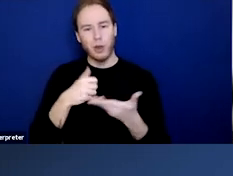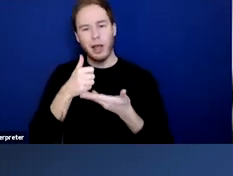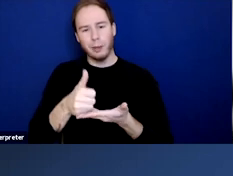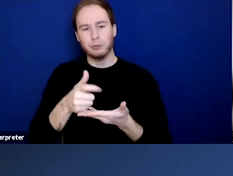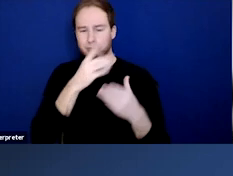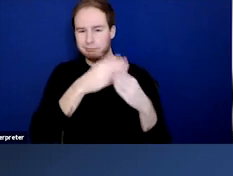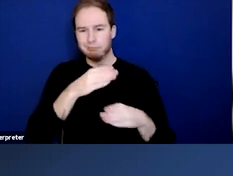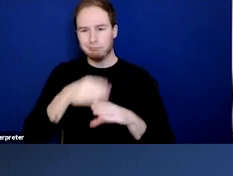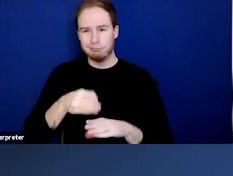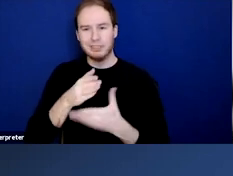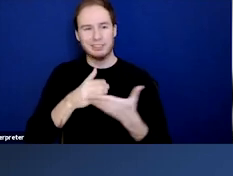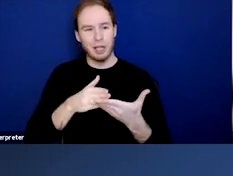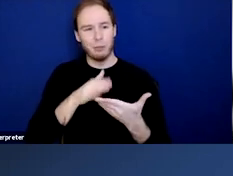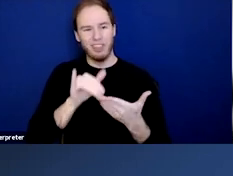just breaking up some of the texts as well.